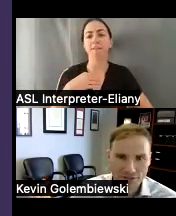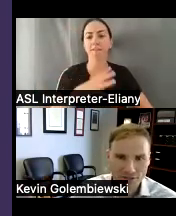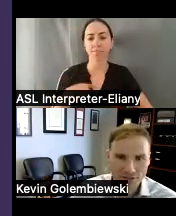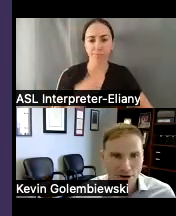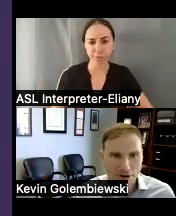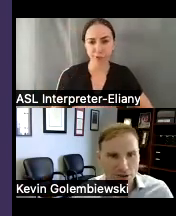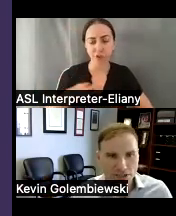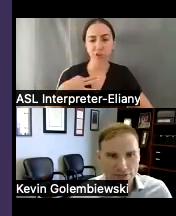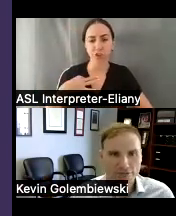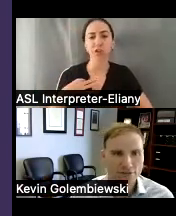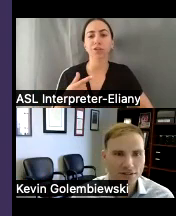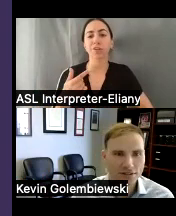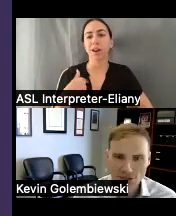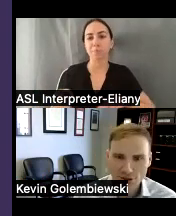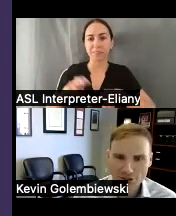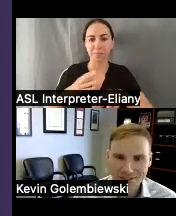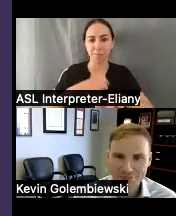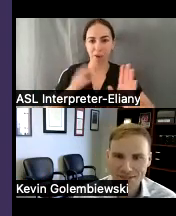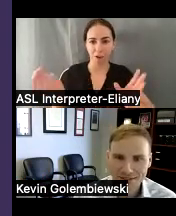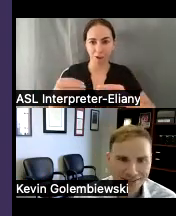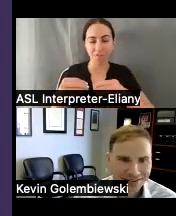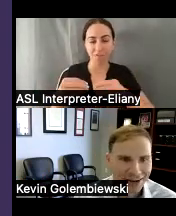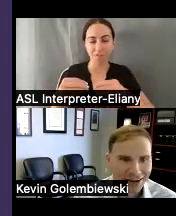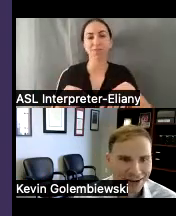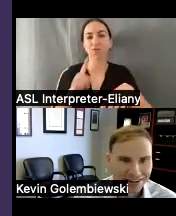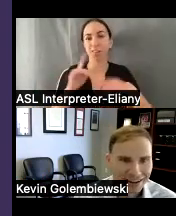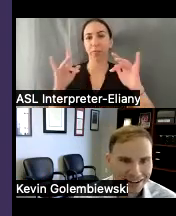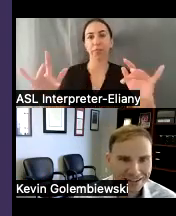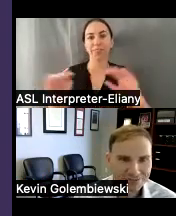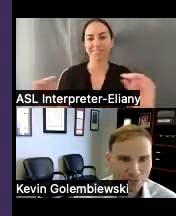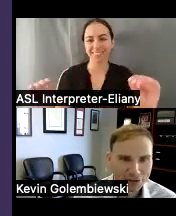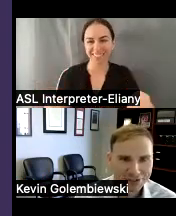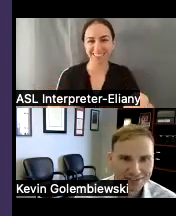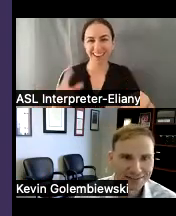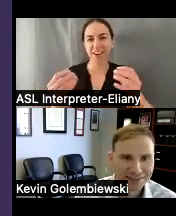office in front of my bookshelf which is largely empty uh I need to get some more books on there